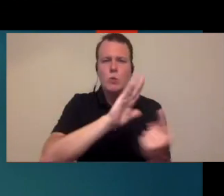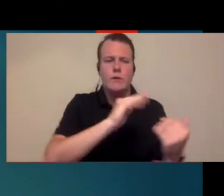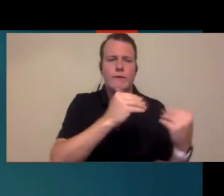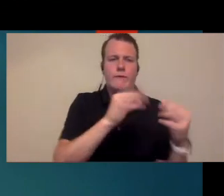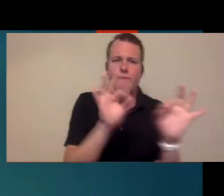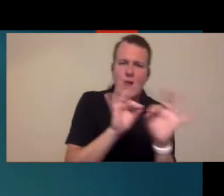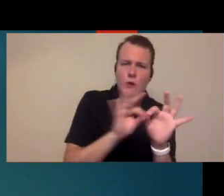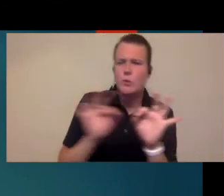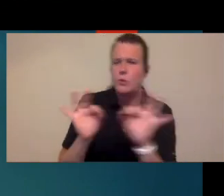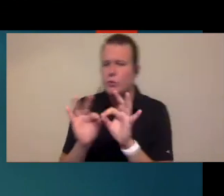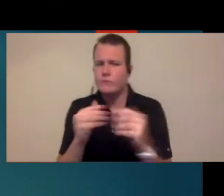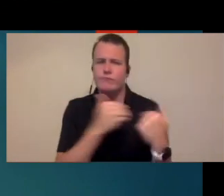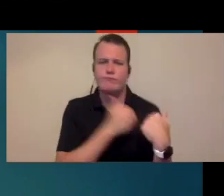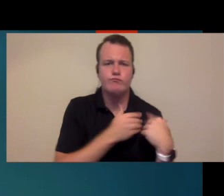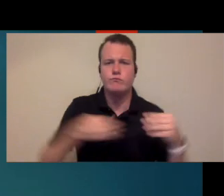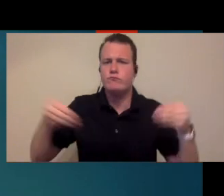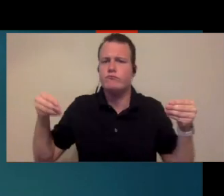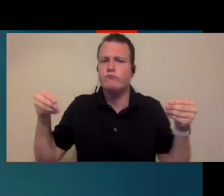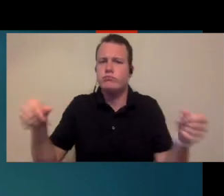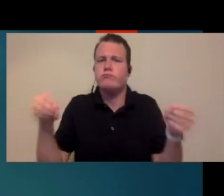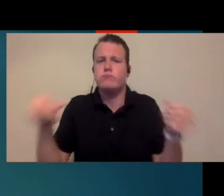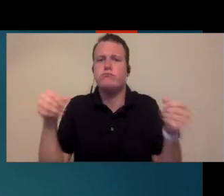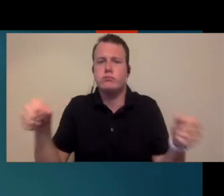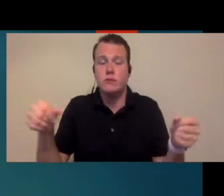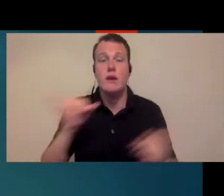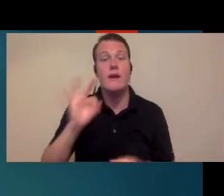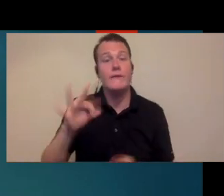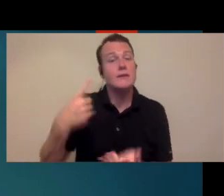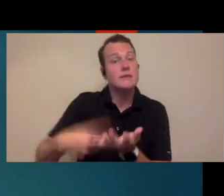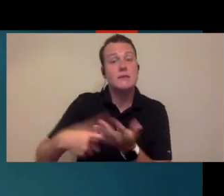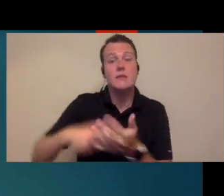going to play a role in that as well and certainly if you start off with that